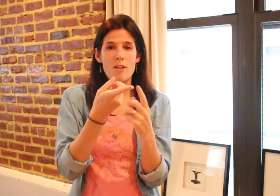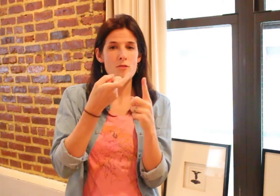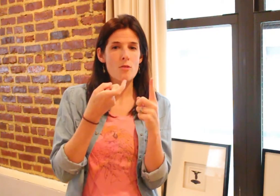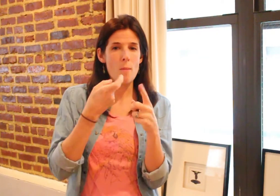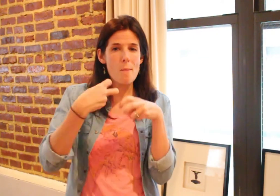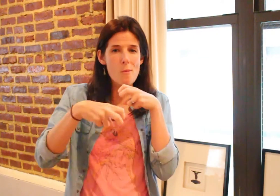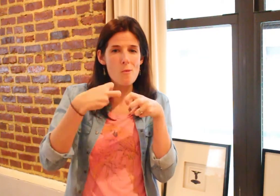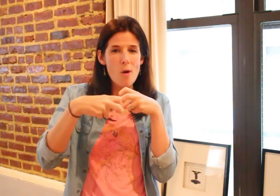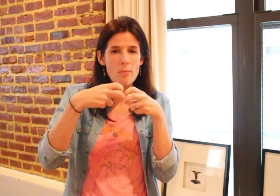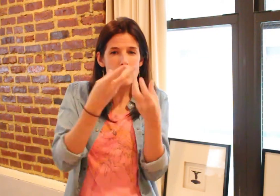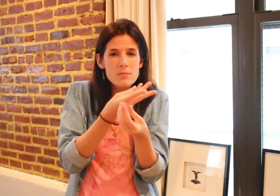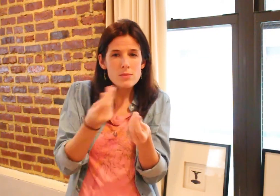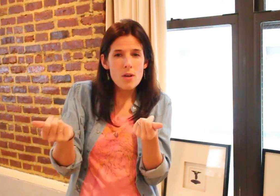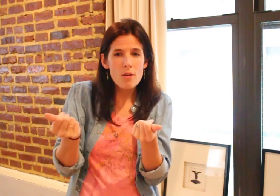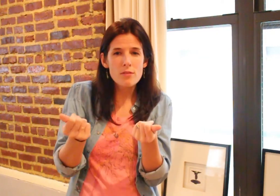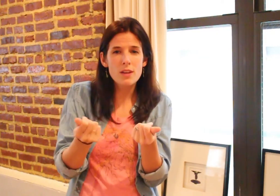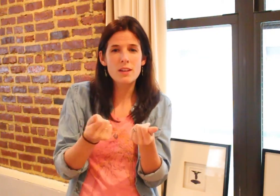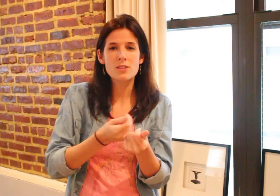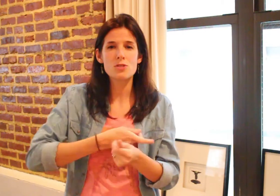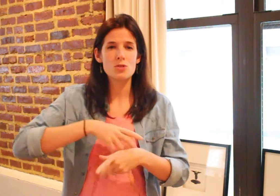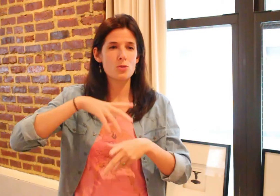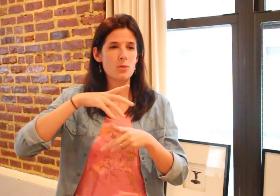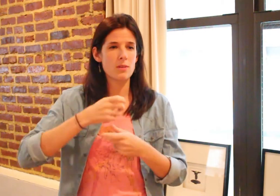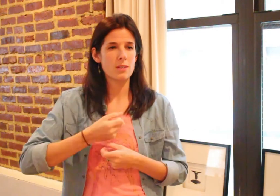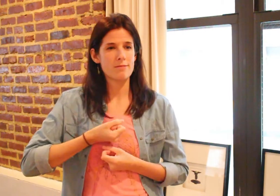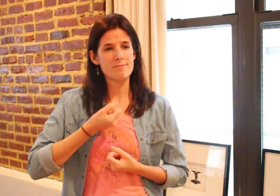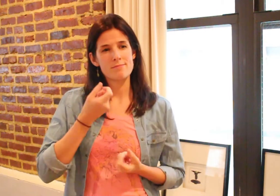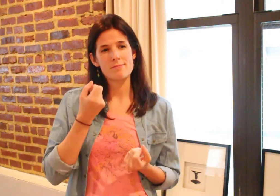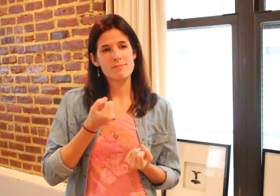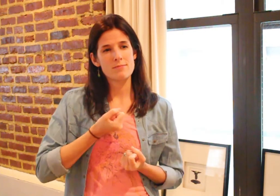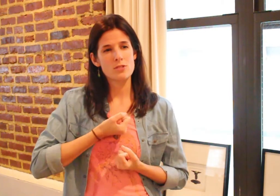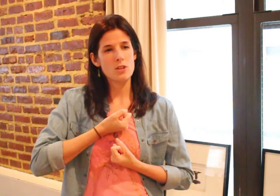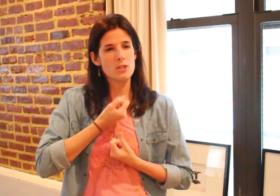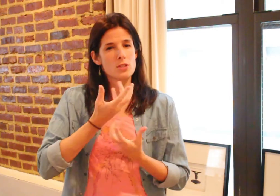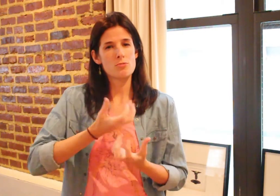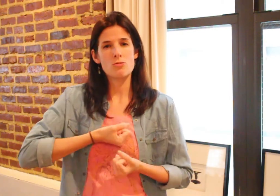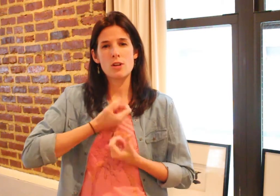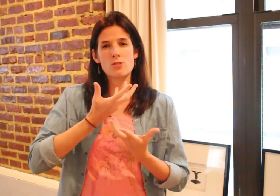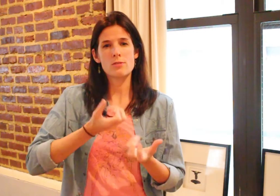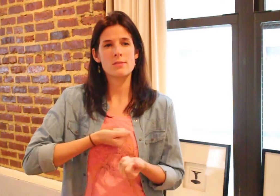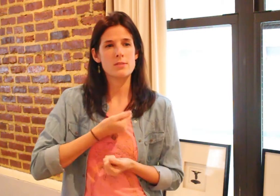From problem-solving...to expression...